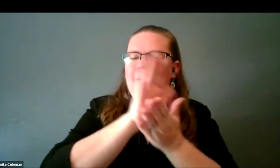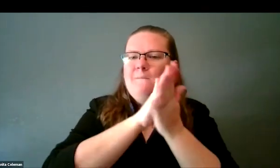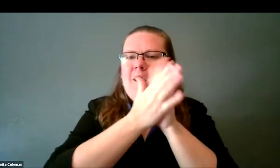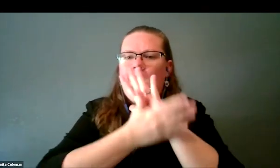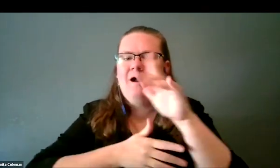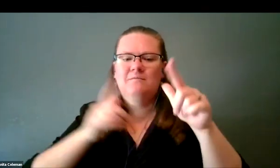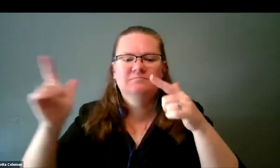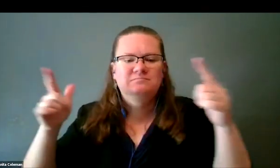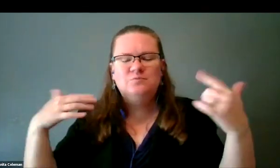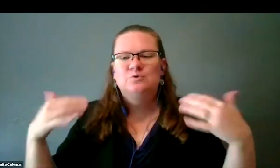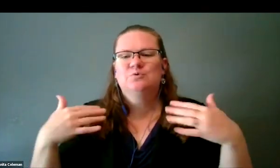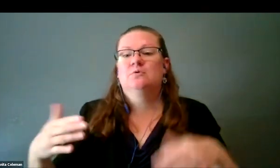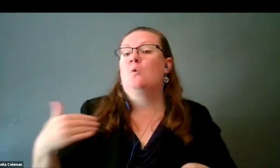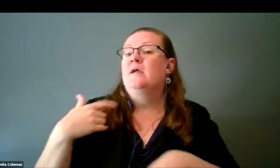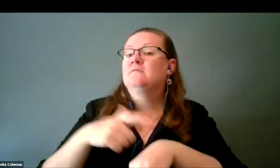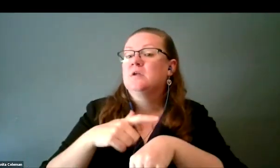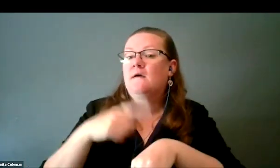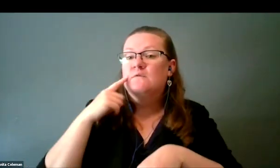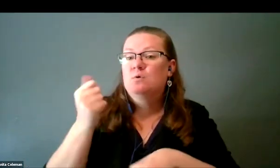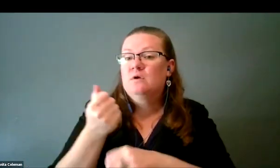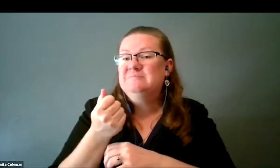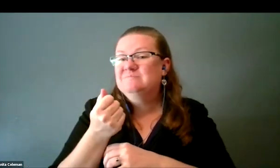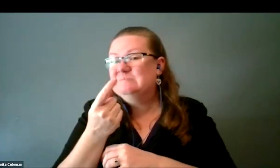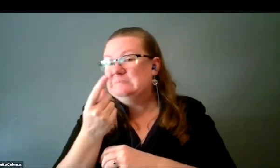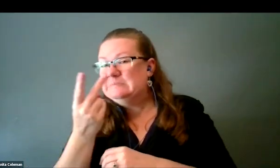We do have time for a couple questions here so if anyone has questions